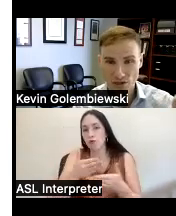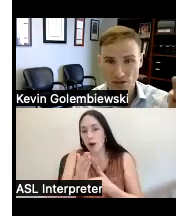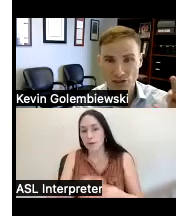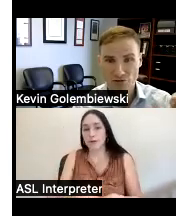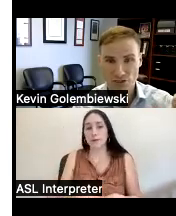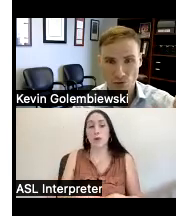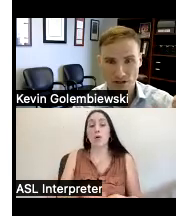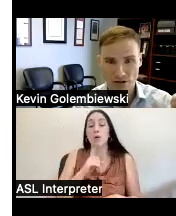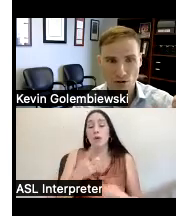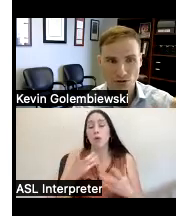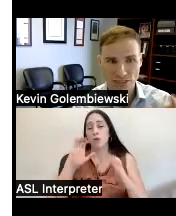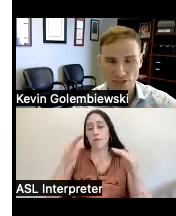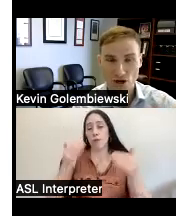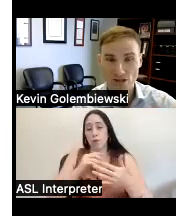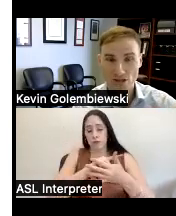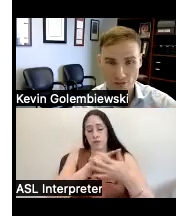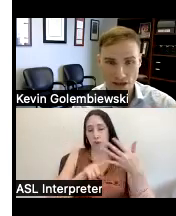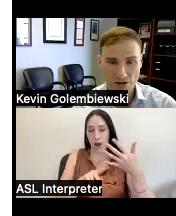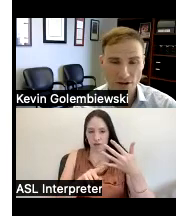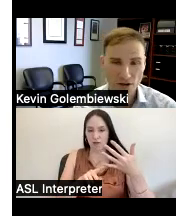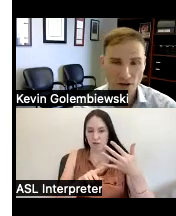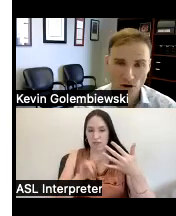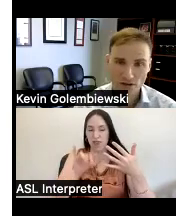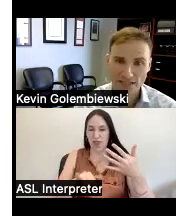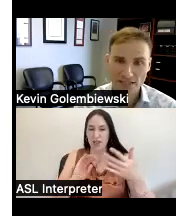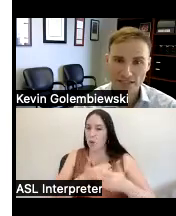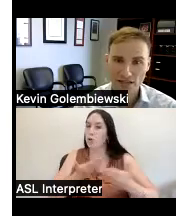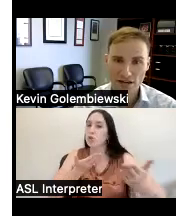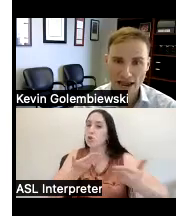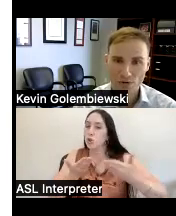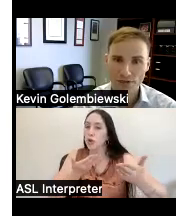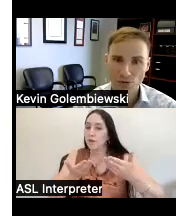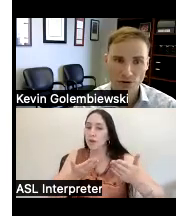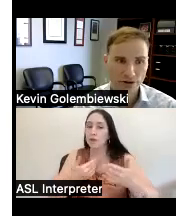really our service oriented goals and talk less about our legislative and Outreach work